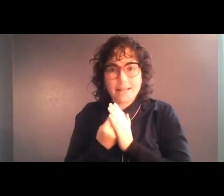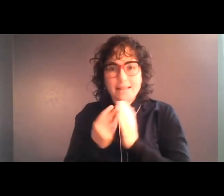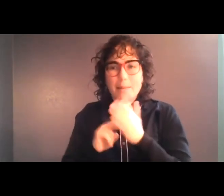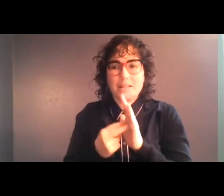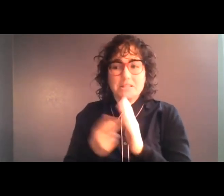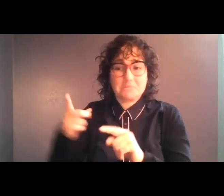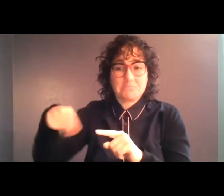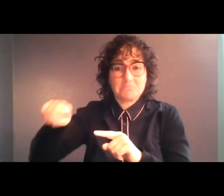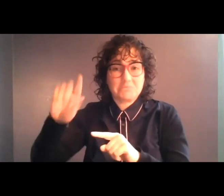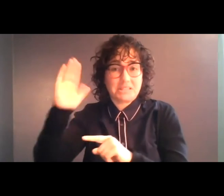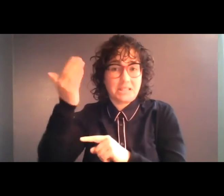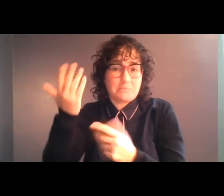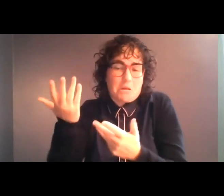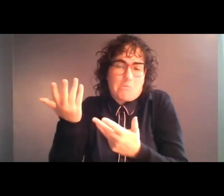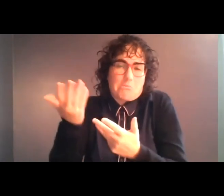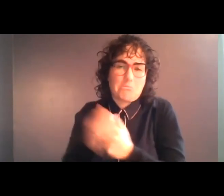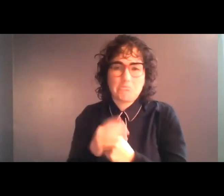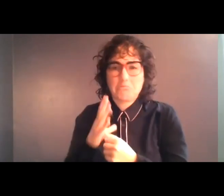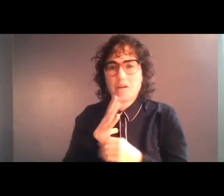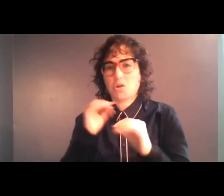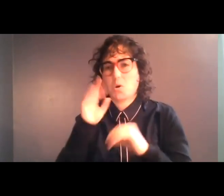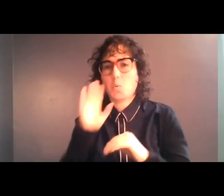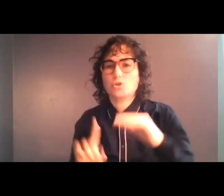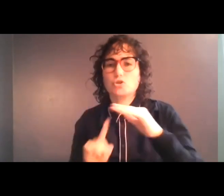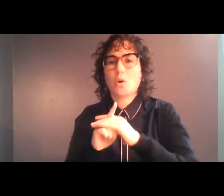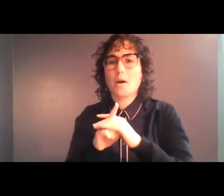that no one's ever going to show up and demand a working ramp.